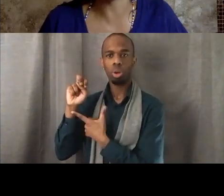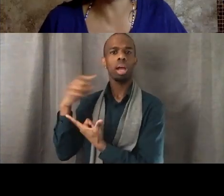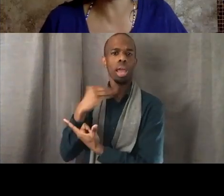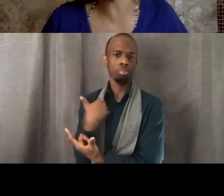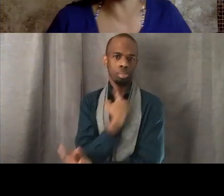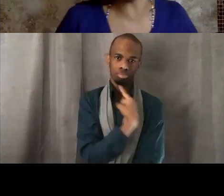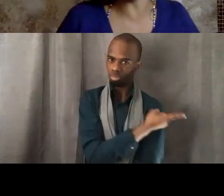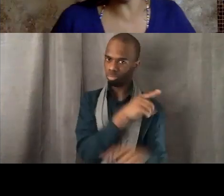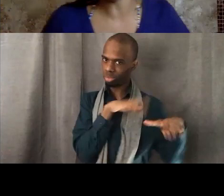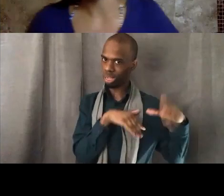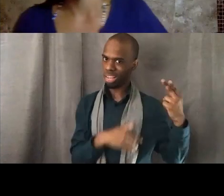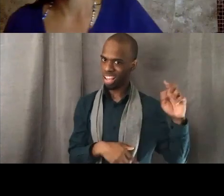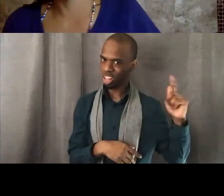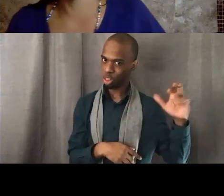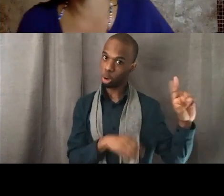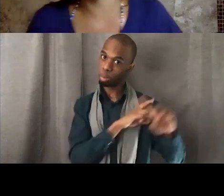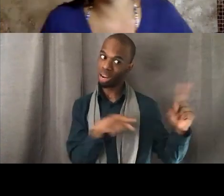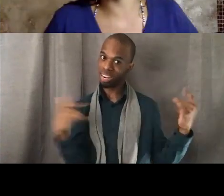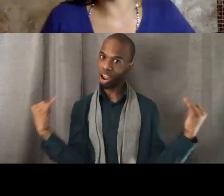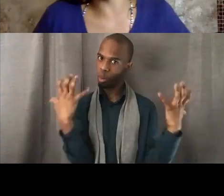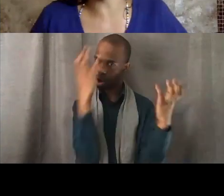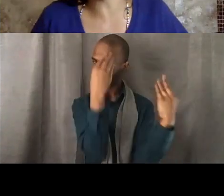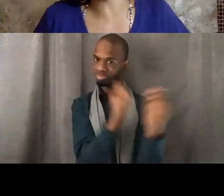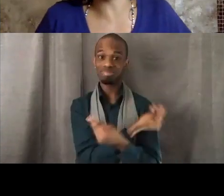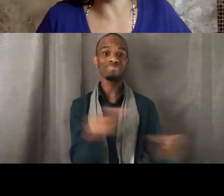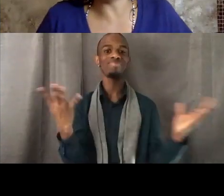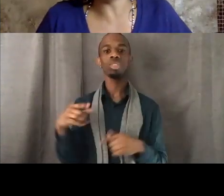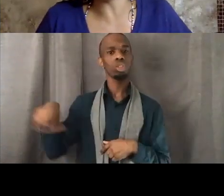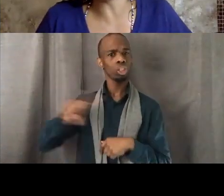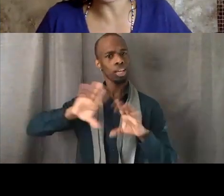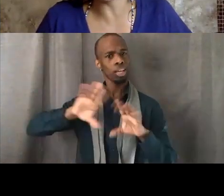she accepted the role as the Dean for the College of Ethnic